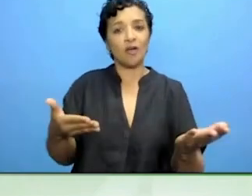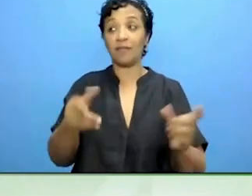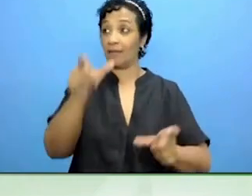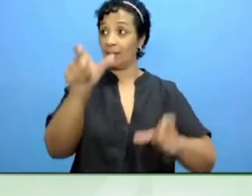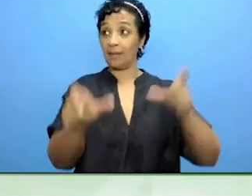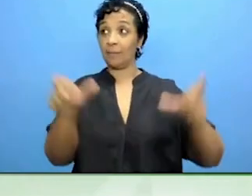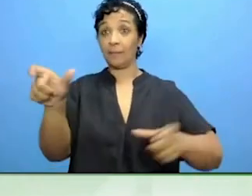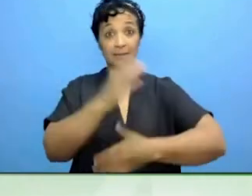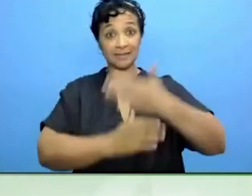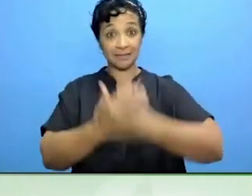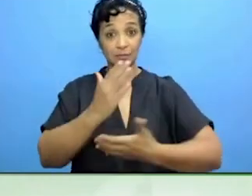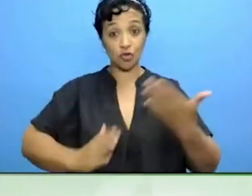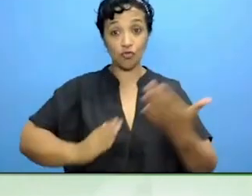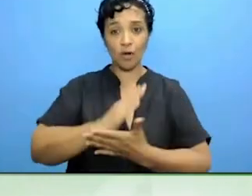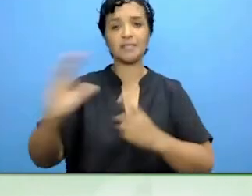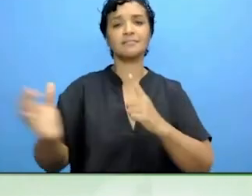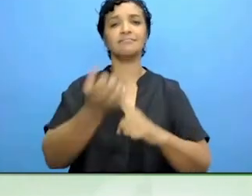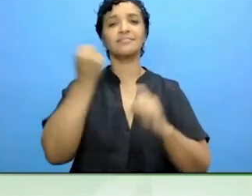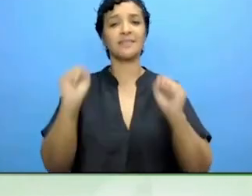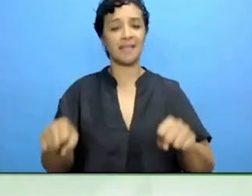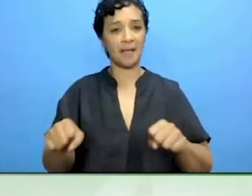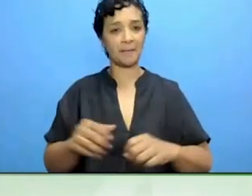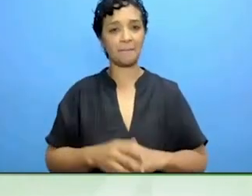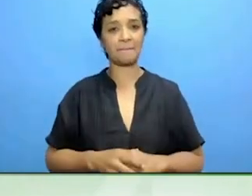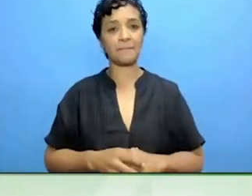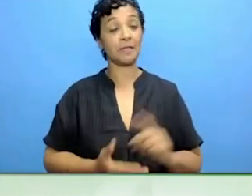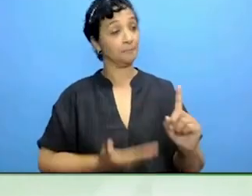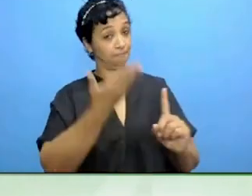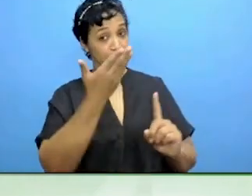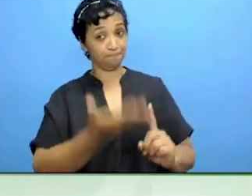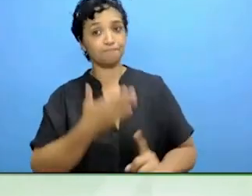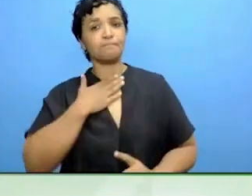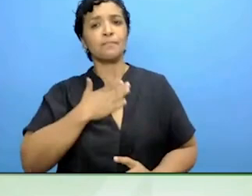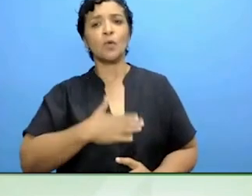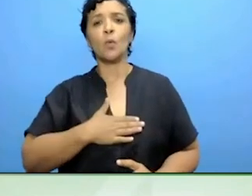Would you like to somehow draw a connection between the conferences